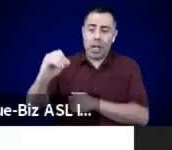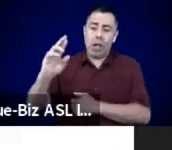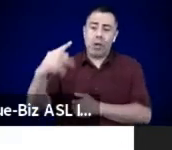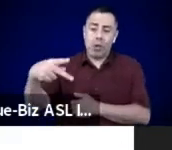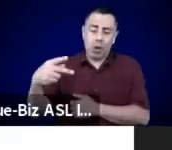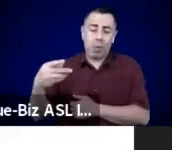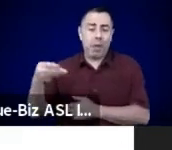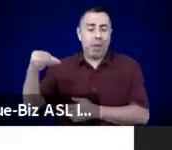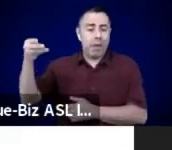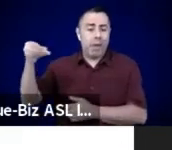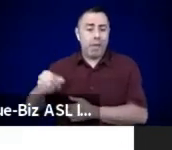and breath.